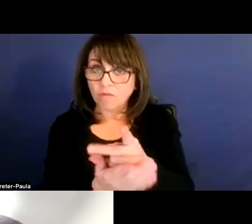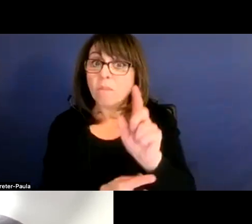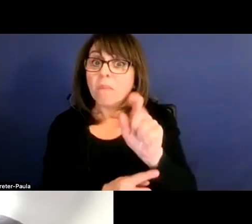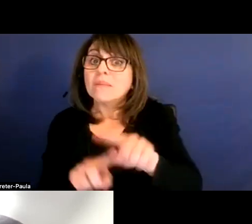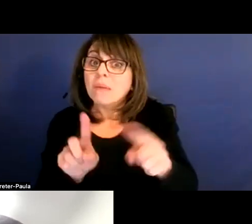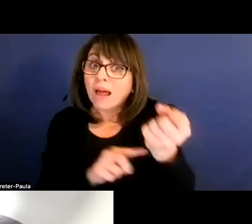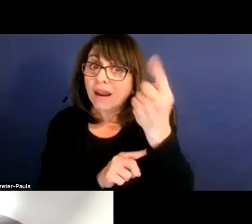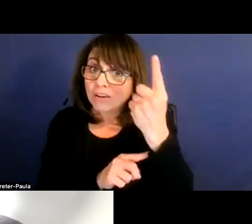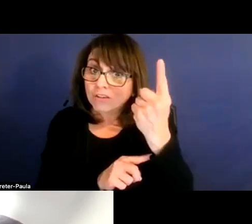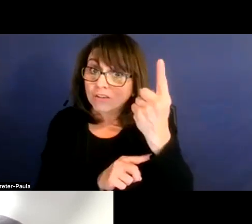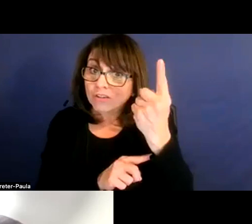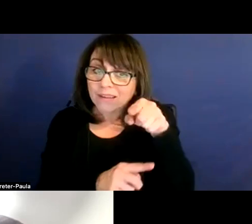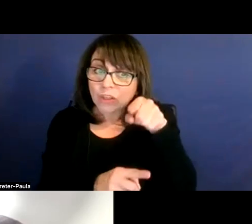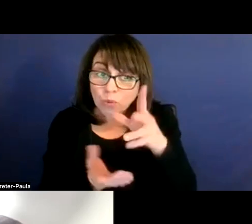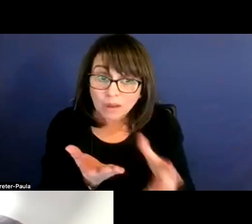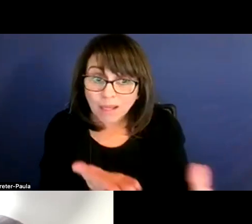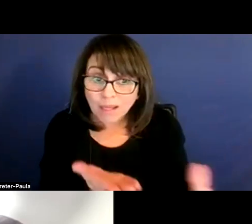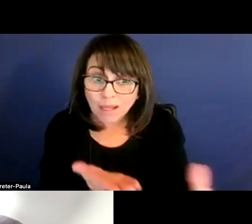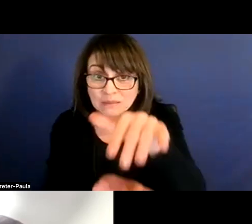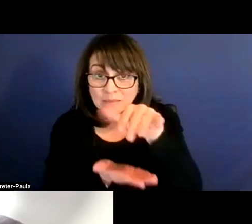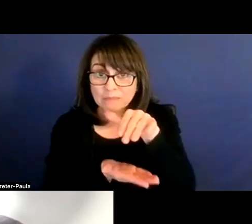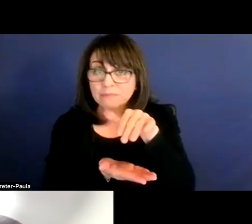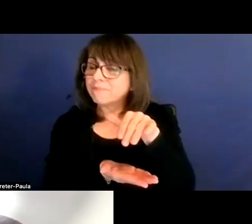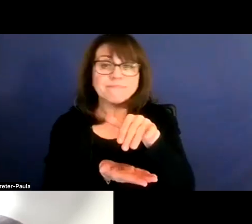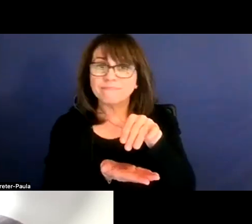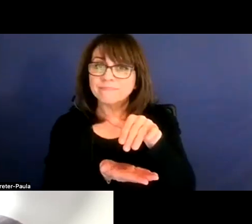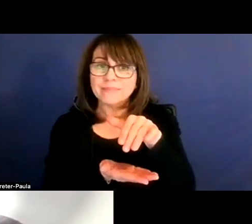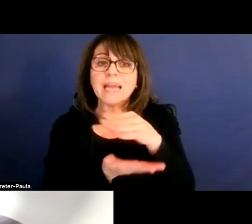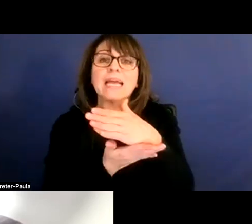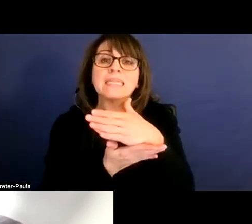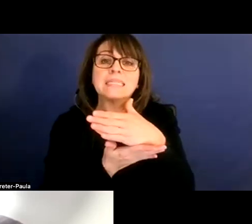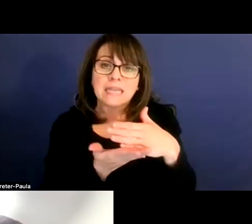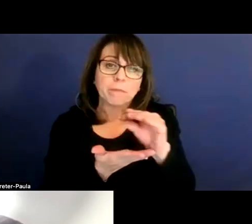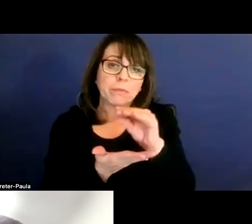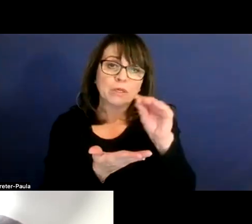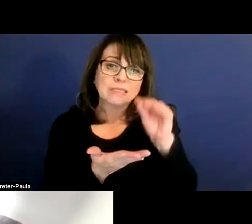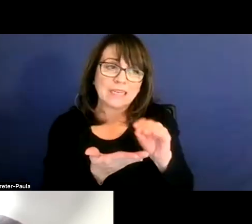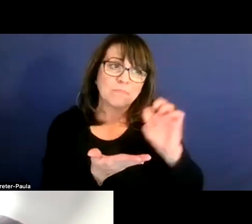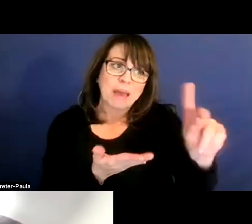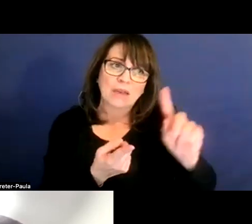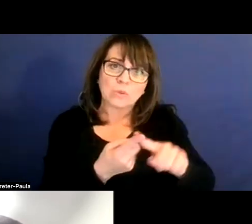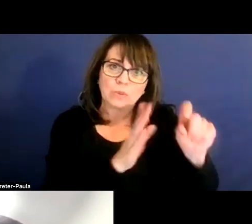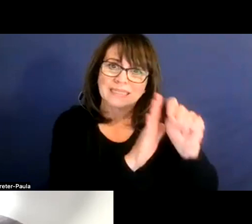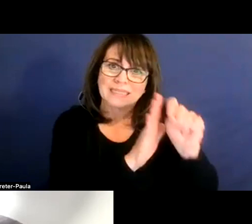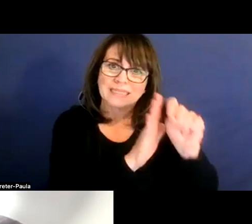unlike the golden penny that you can keep all a hundred percent of them to recapture, only 40% you get to keep,